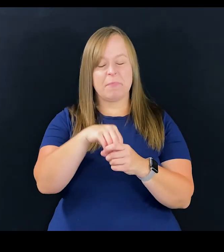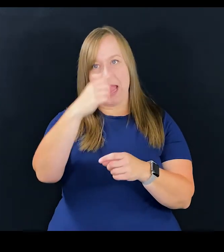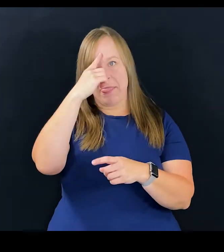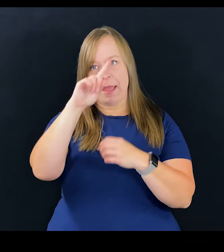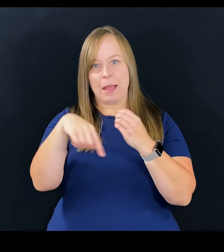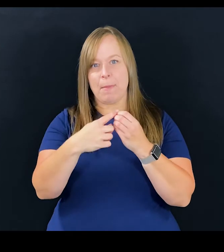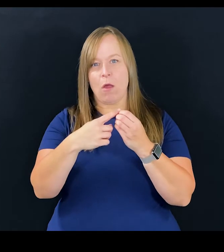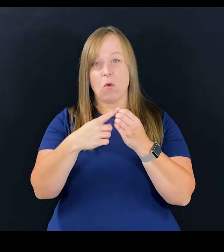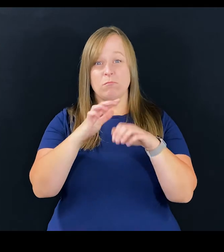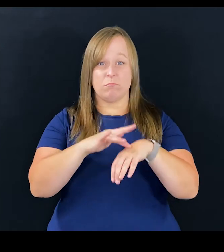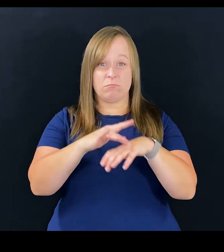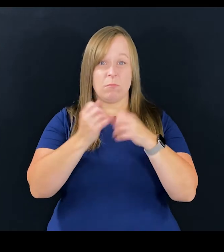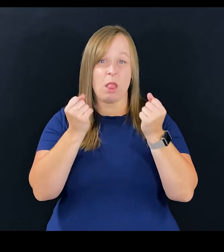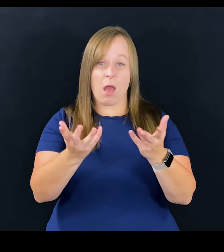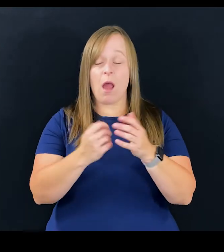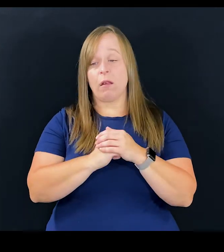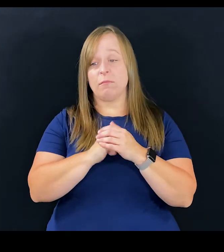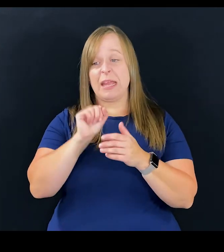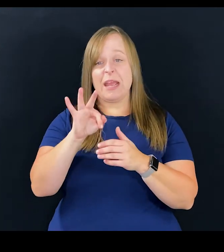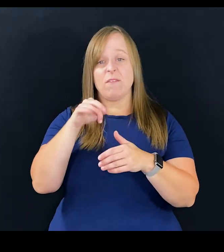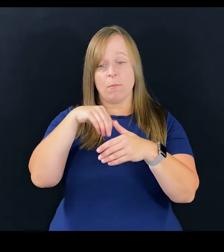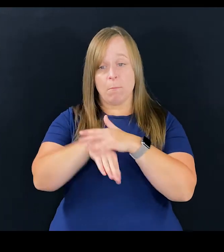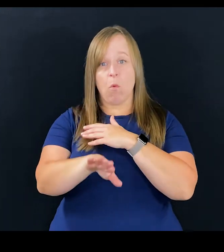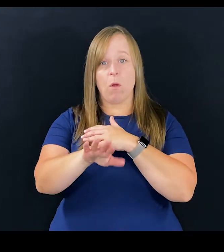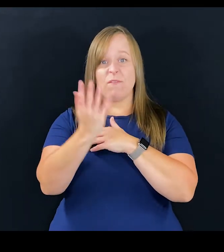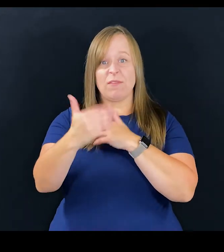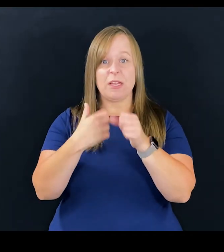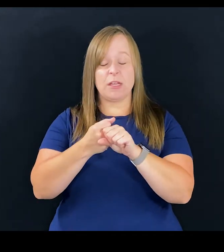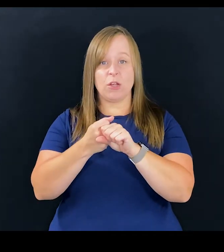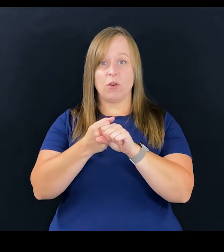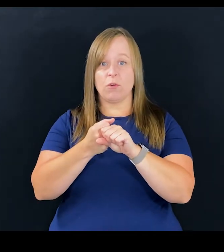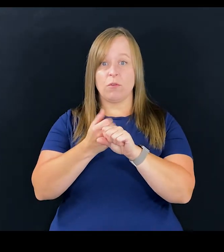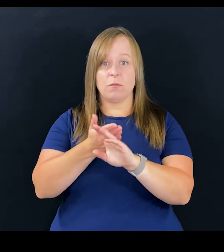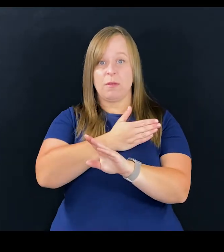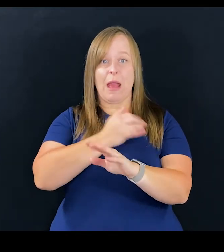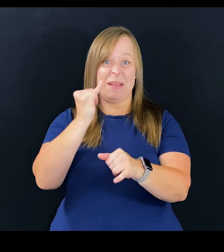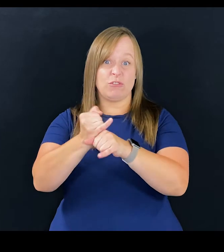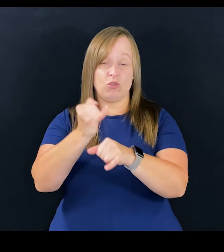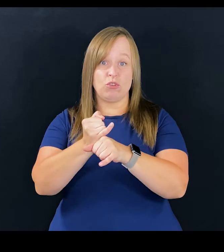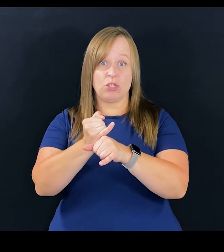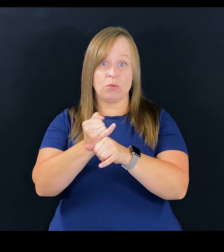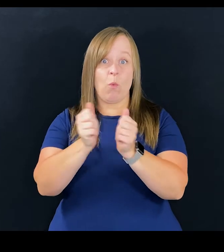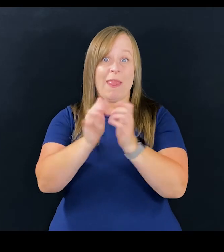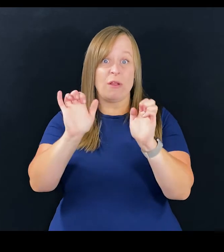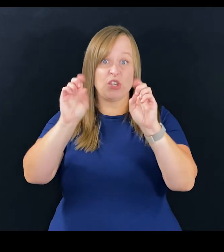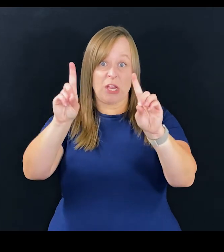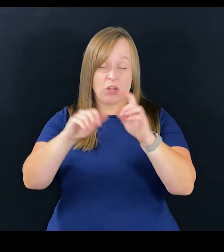And I think about this a lot, if I had been born 15 years early, I was institutionalized without an education.